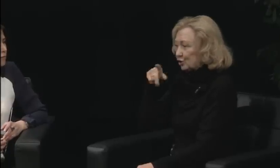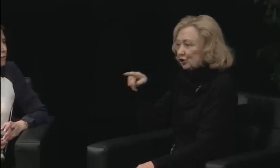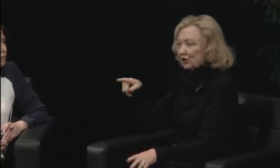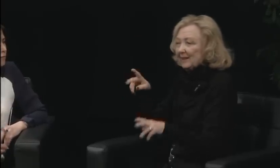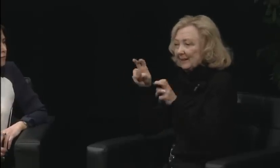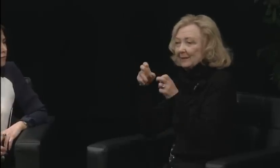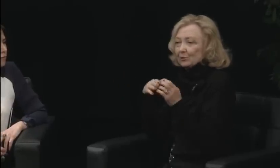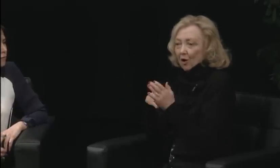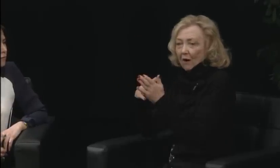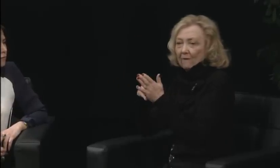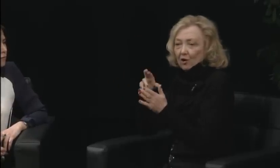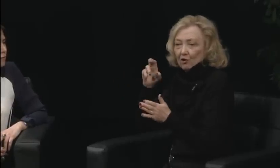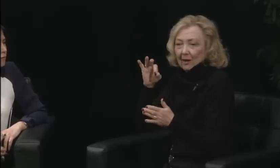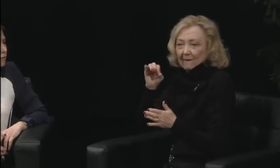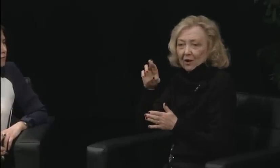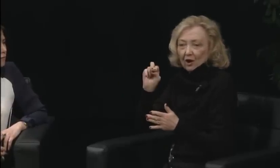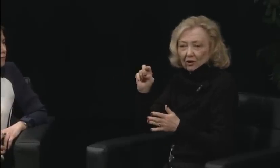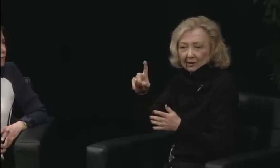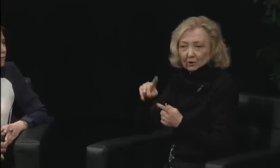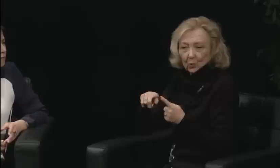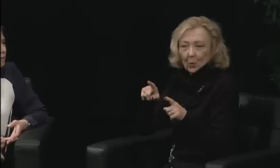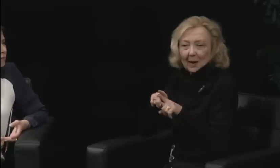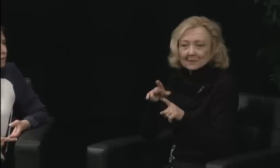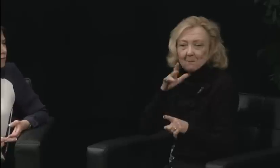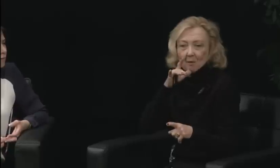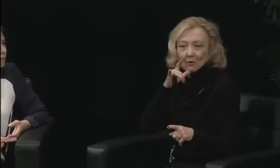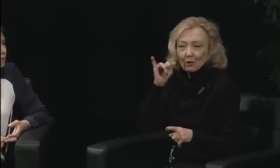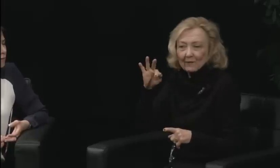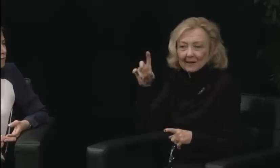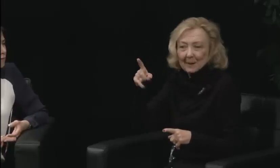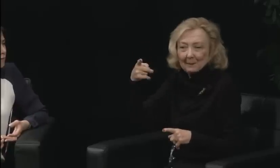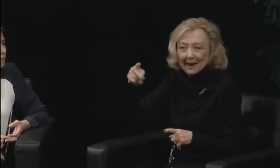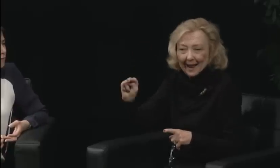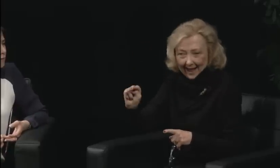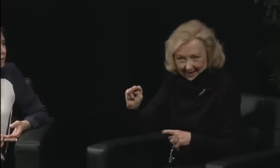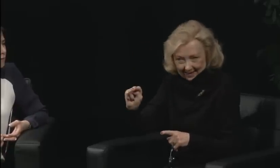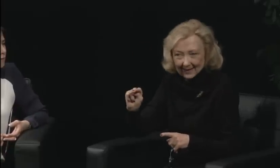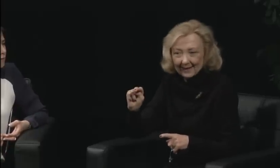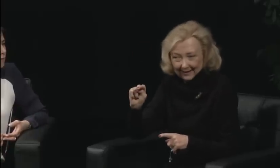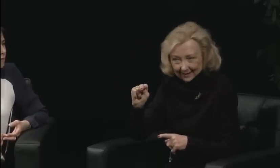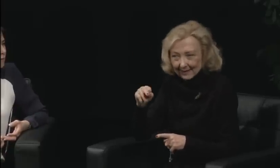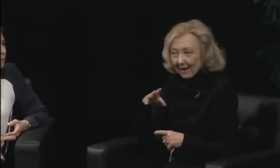and that's very unfortunate. I agree with both of your comments.